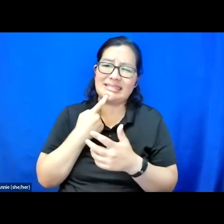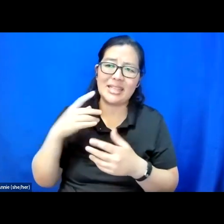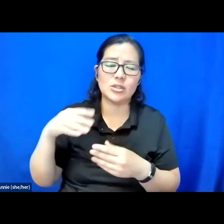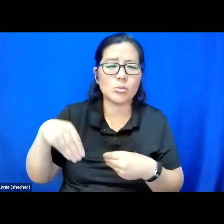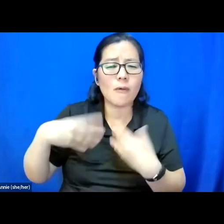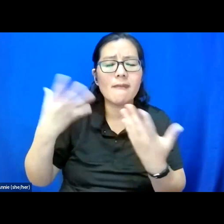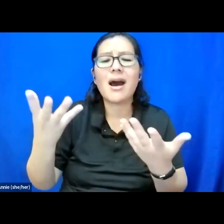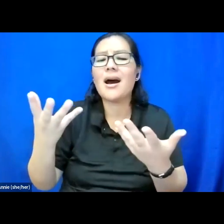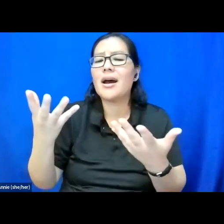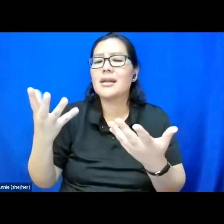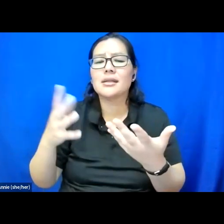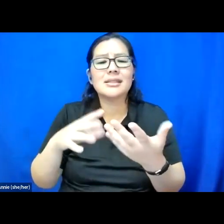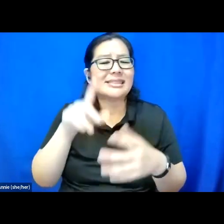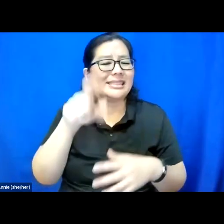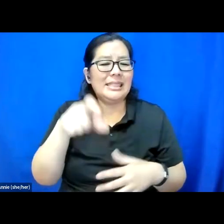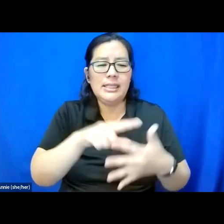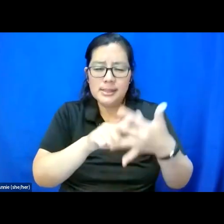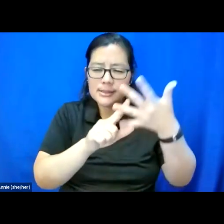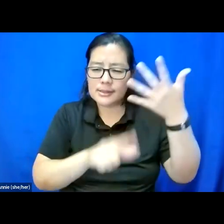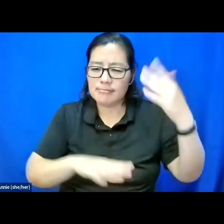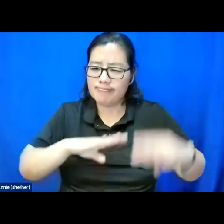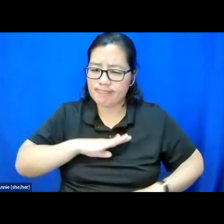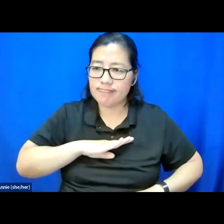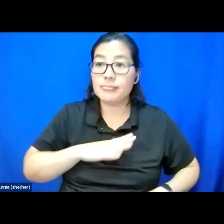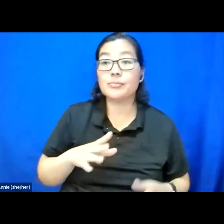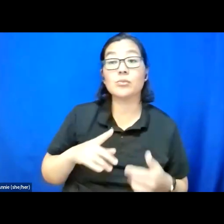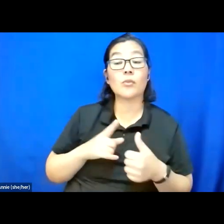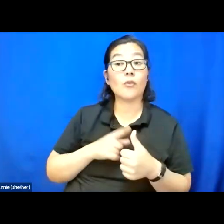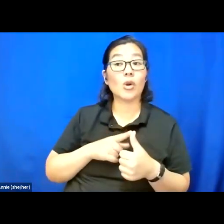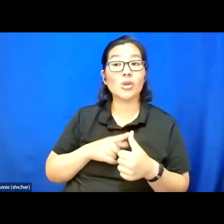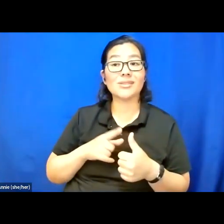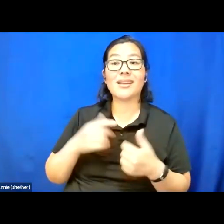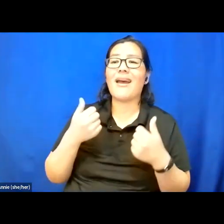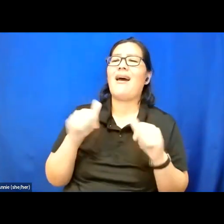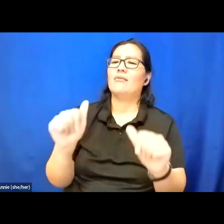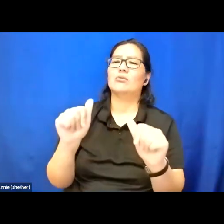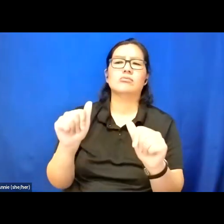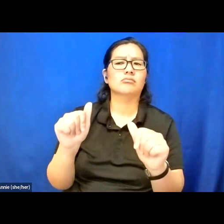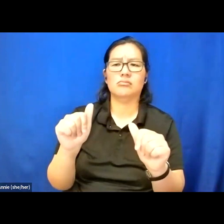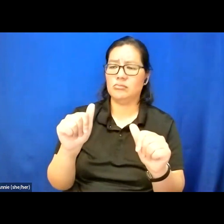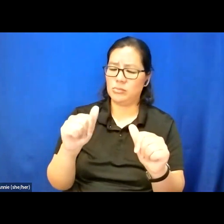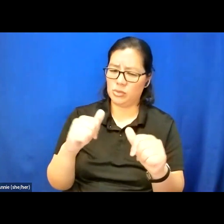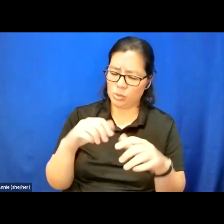to provide the needs of, one, to make an effort made to do something correctly